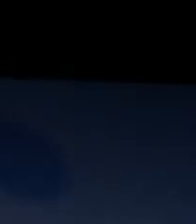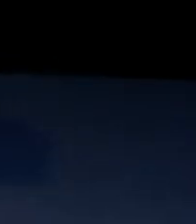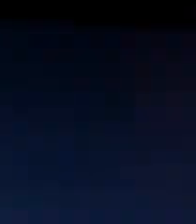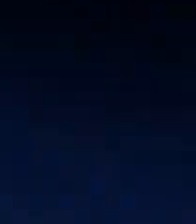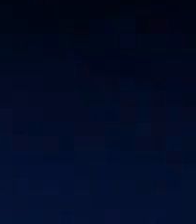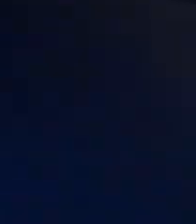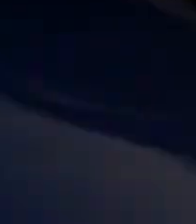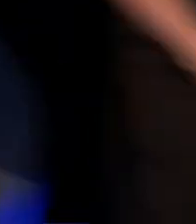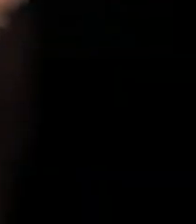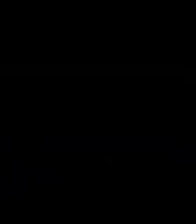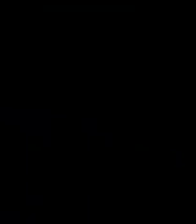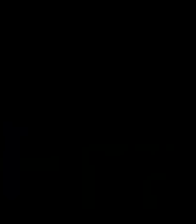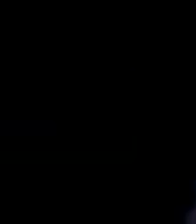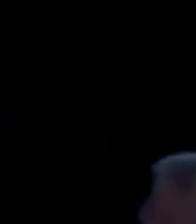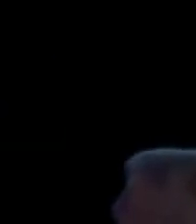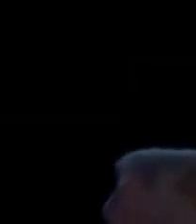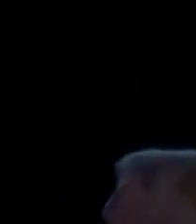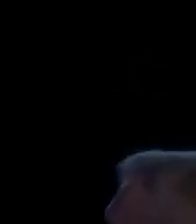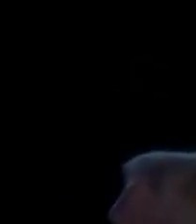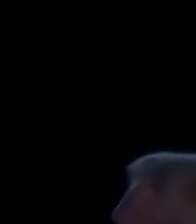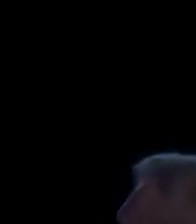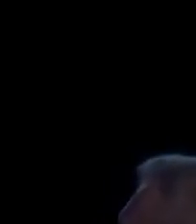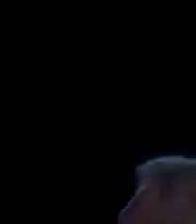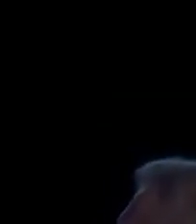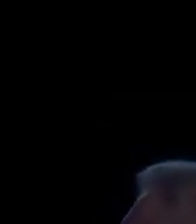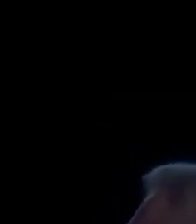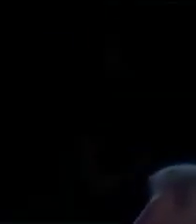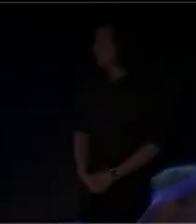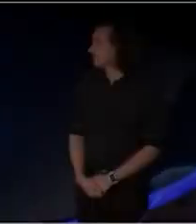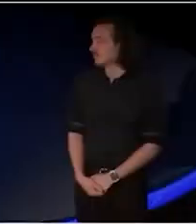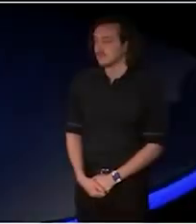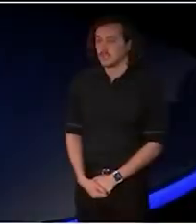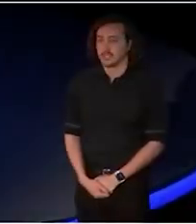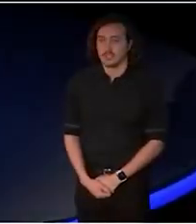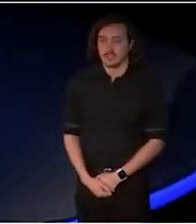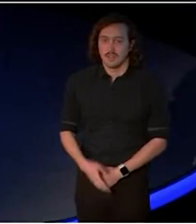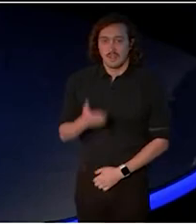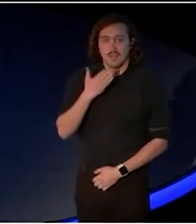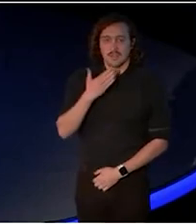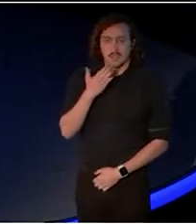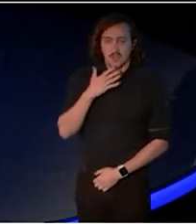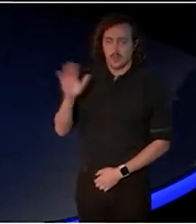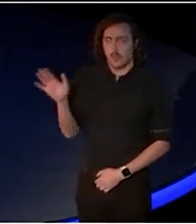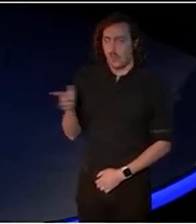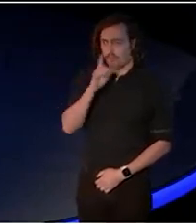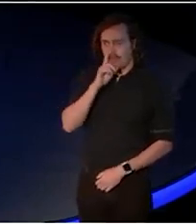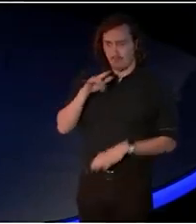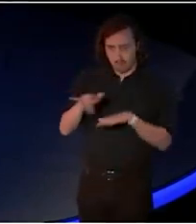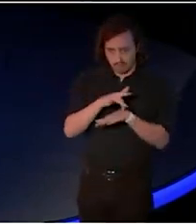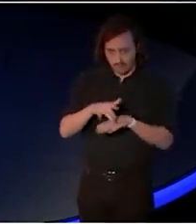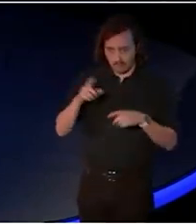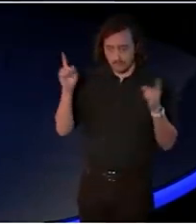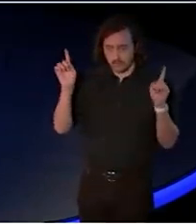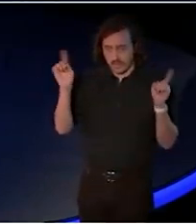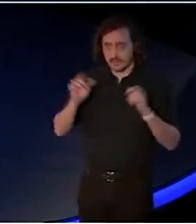And thank you to all our wonderful artists today. While the curtain's up on Creative Australia,